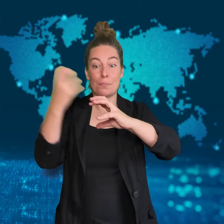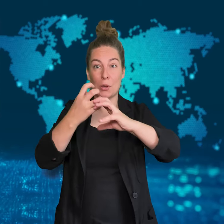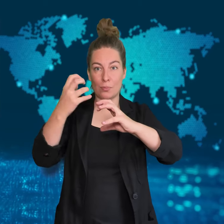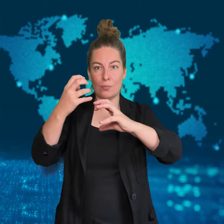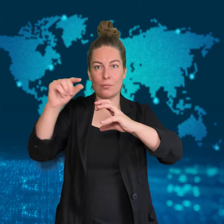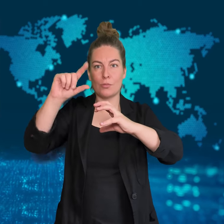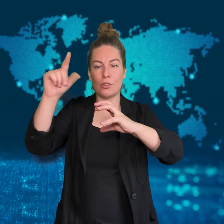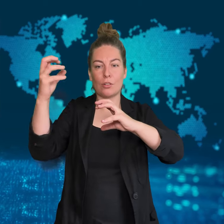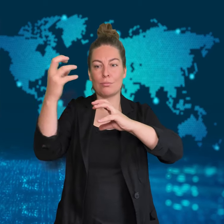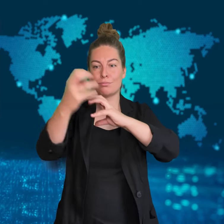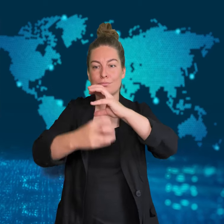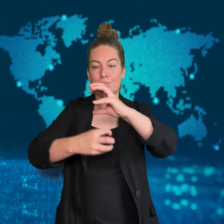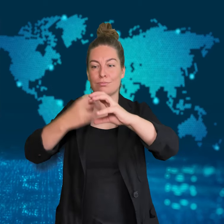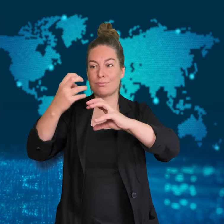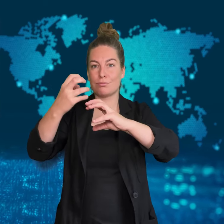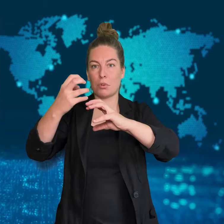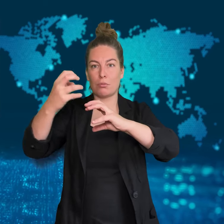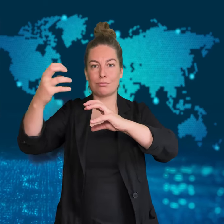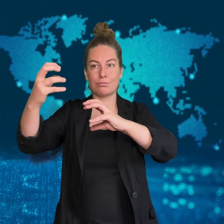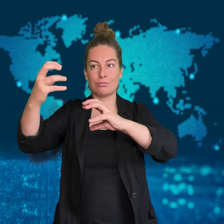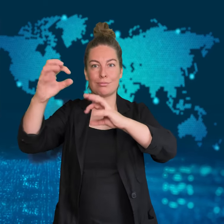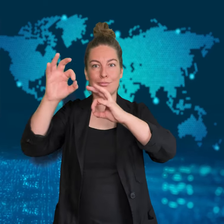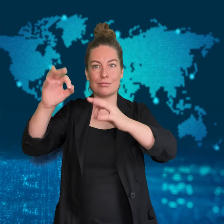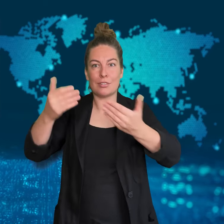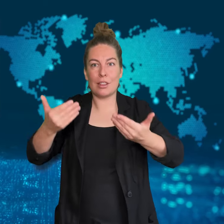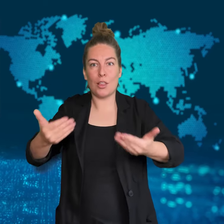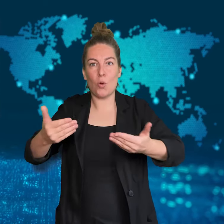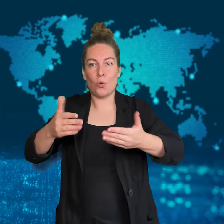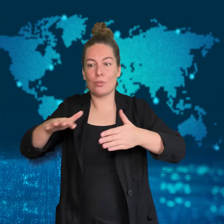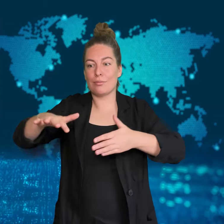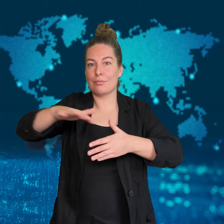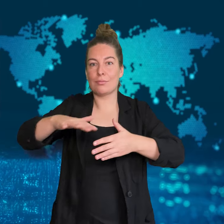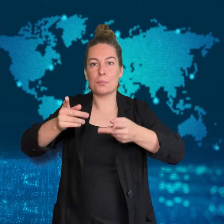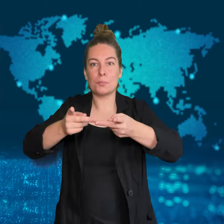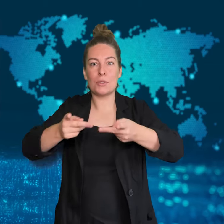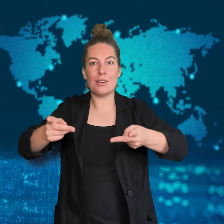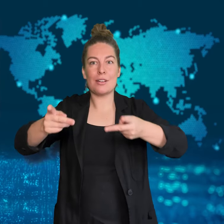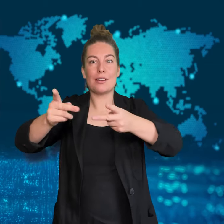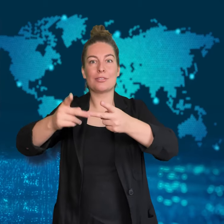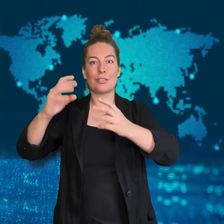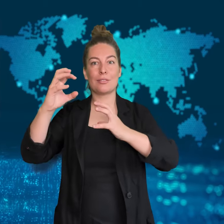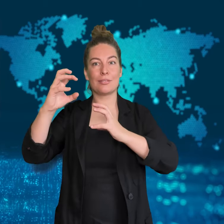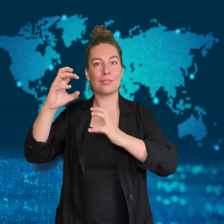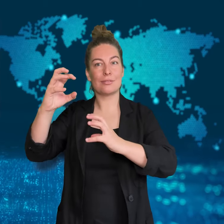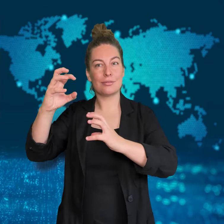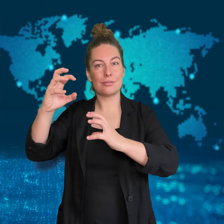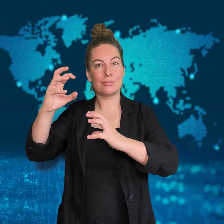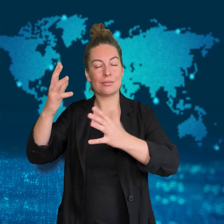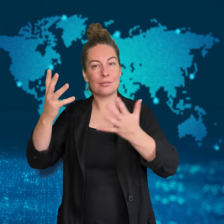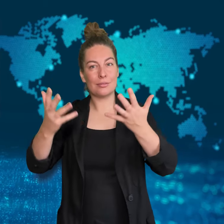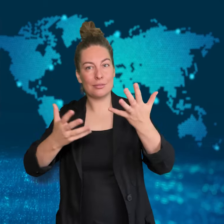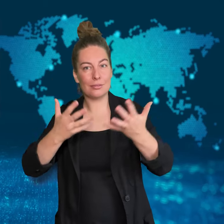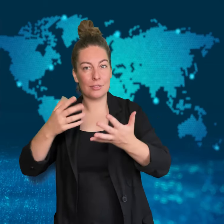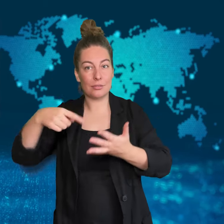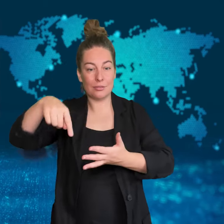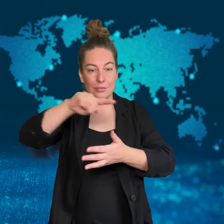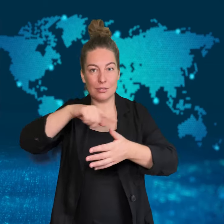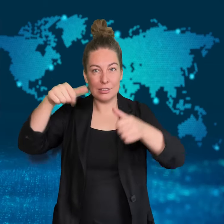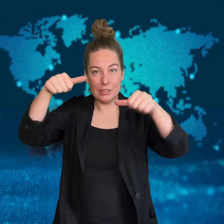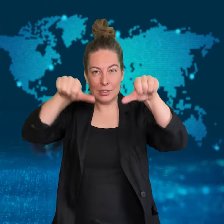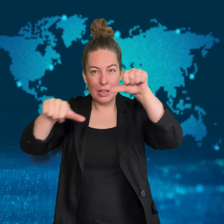Scientists have struggled to date the event.